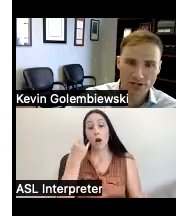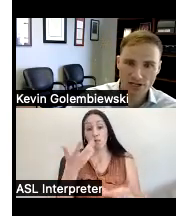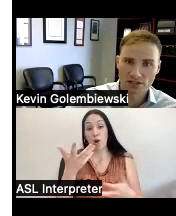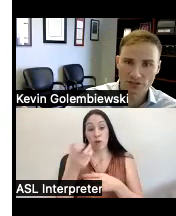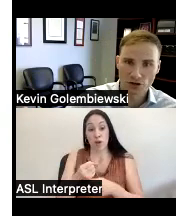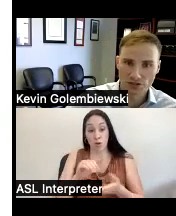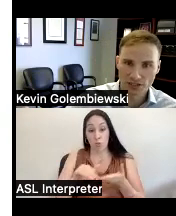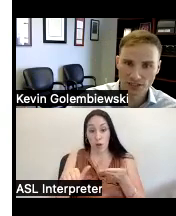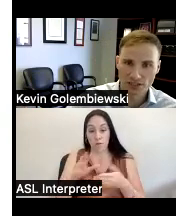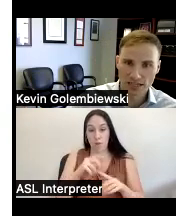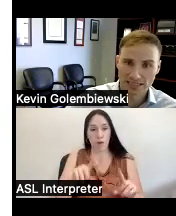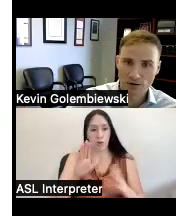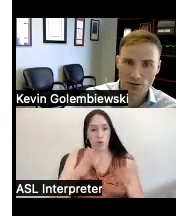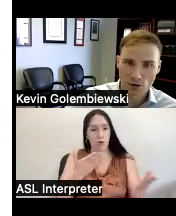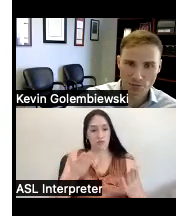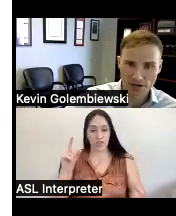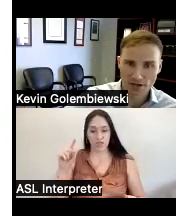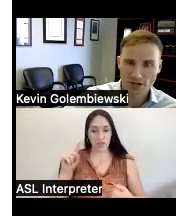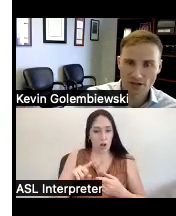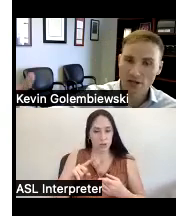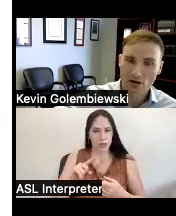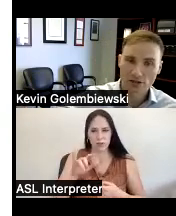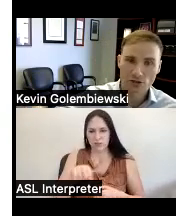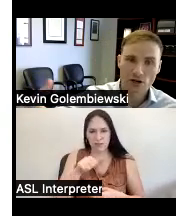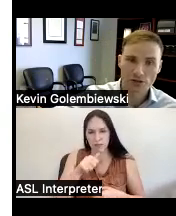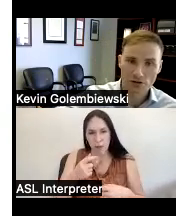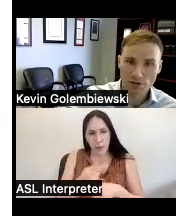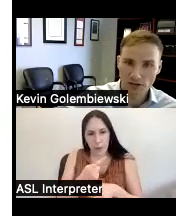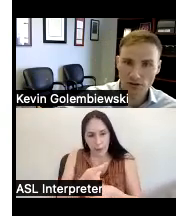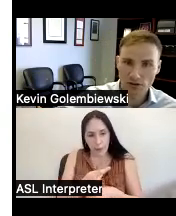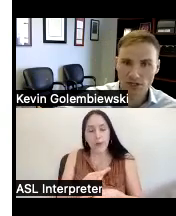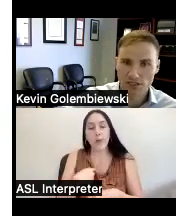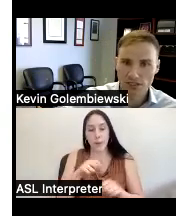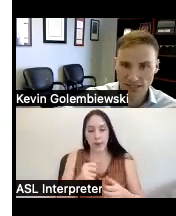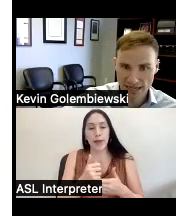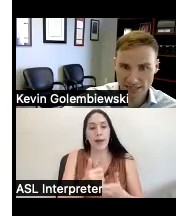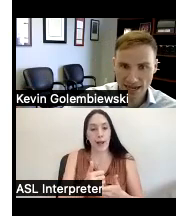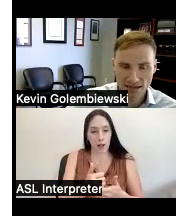reduction of services that's inappropriate we could also help with an appeal to contest that